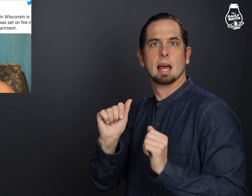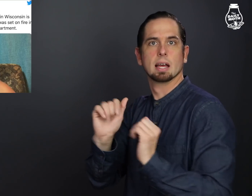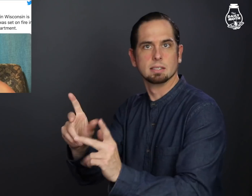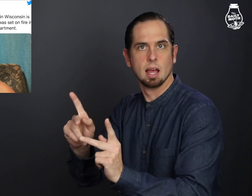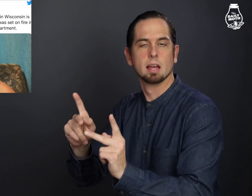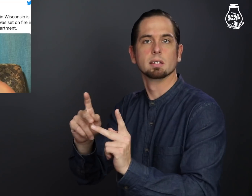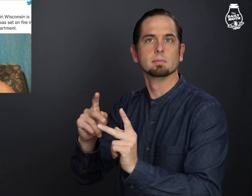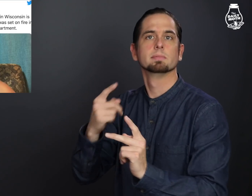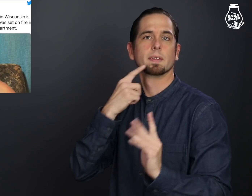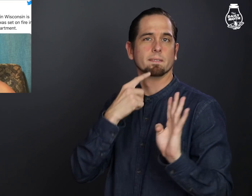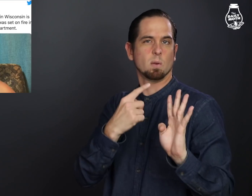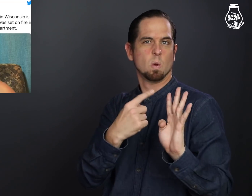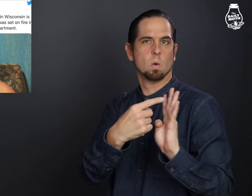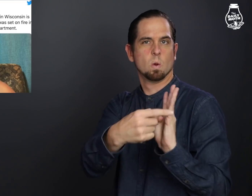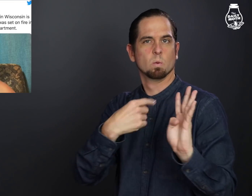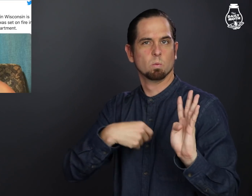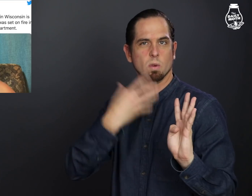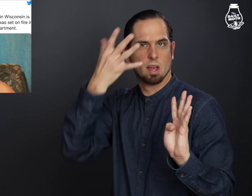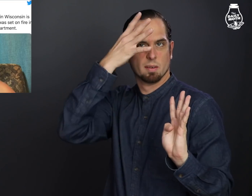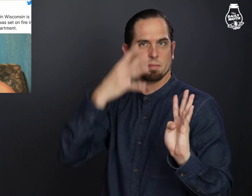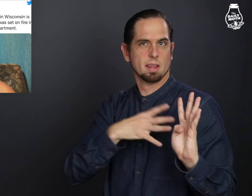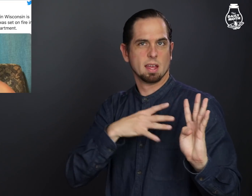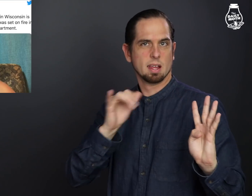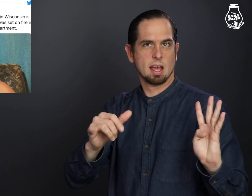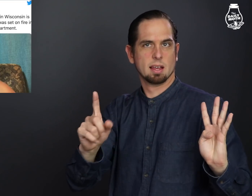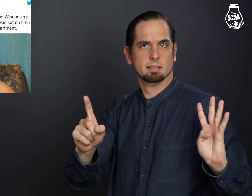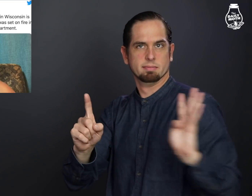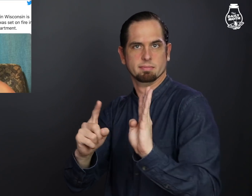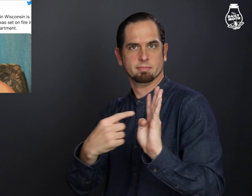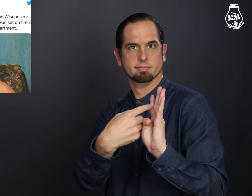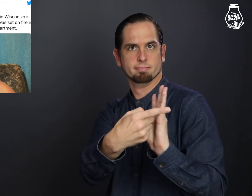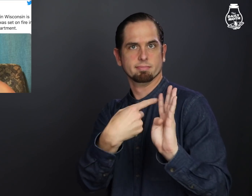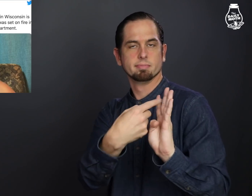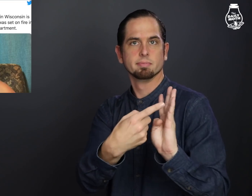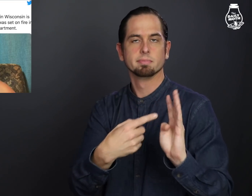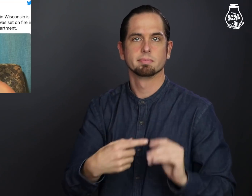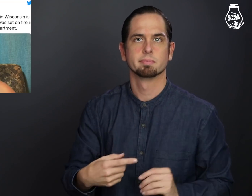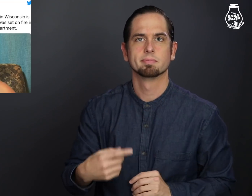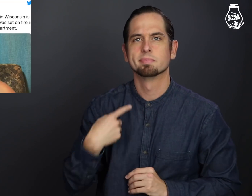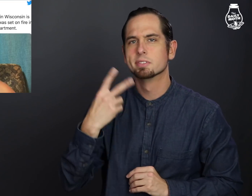the attack and that it was four white men who attacked her.